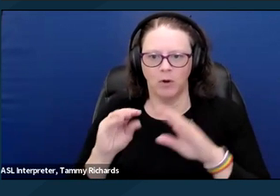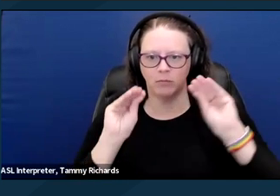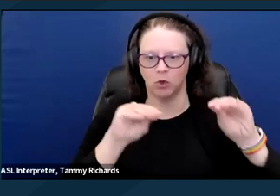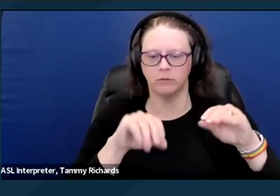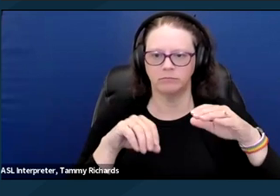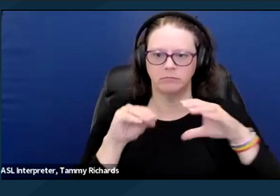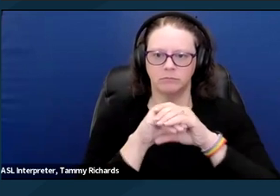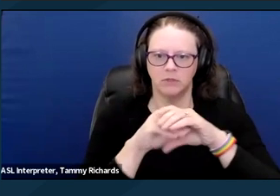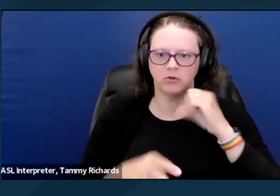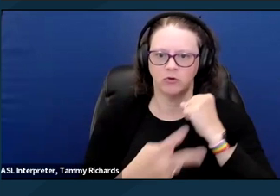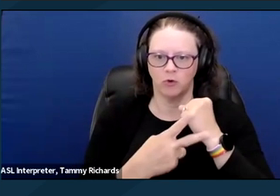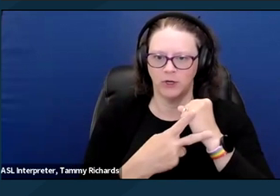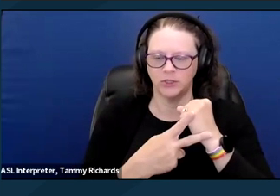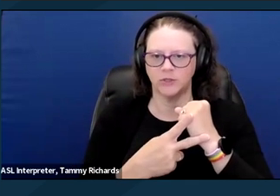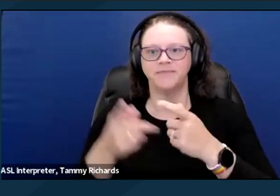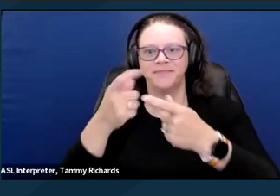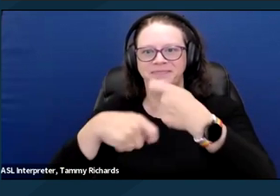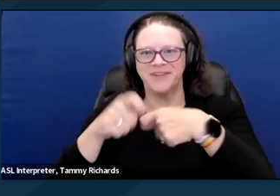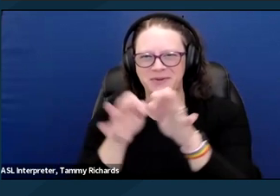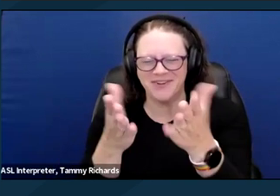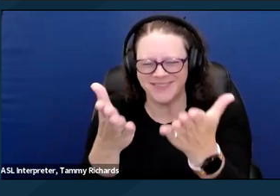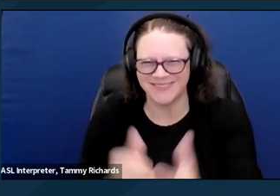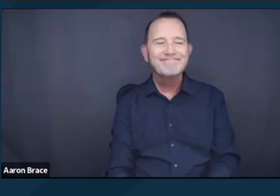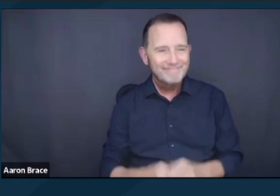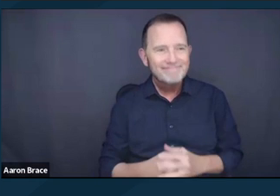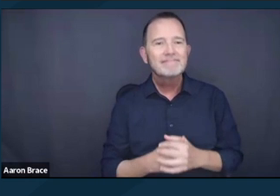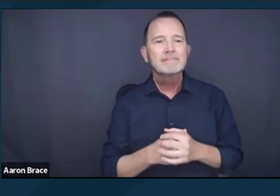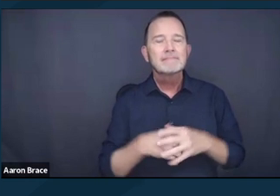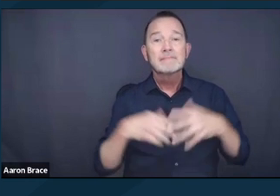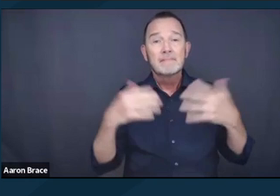Additionally, and perhaps most importantly, criminalization does not work.